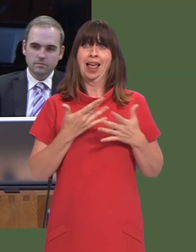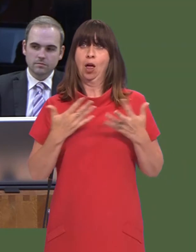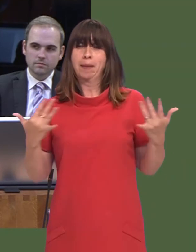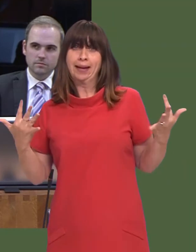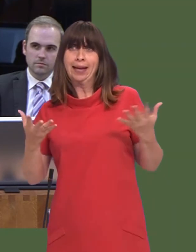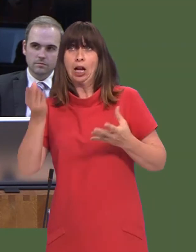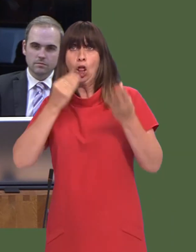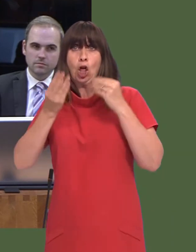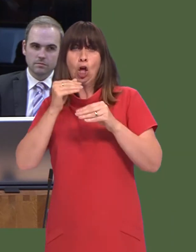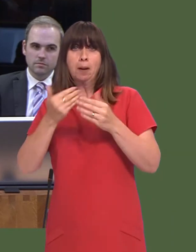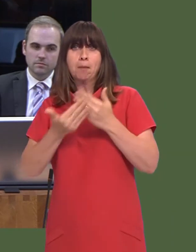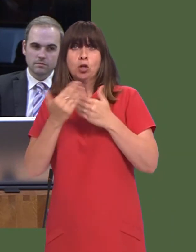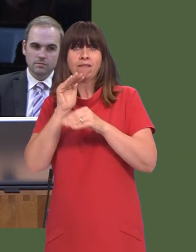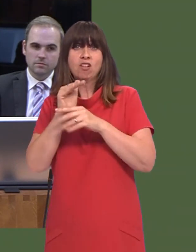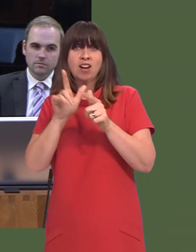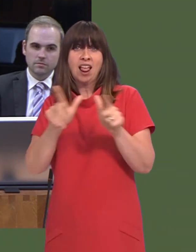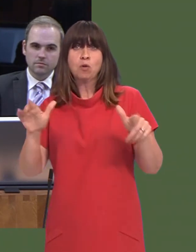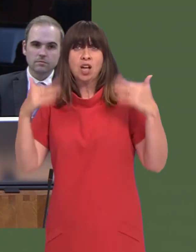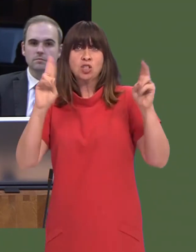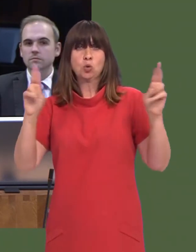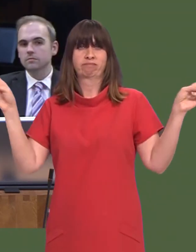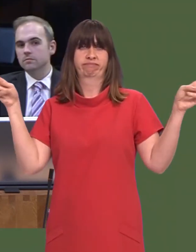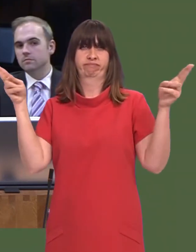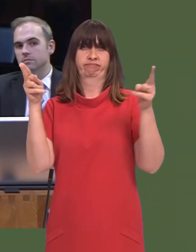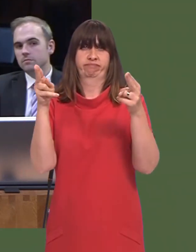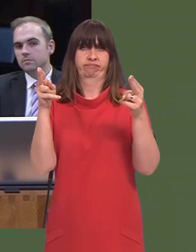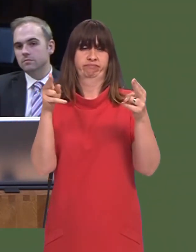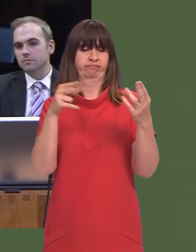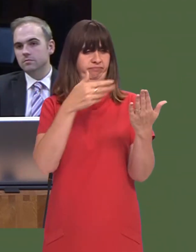of pupils learning a modern foreign language in secondary schools in Wales.